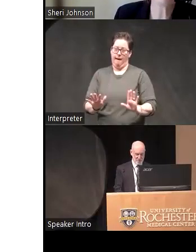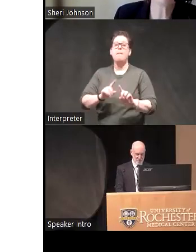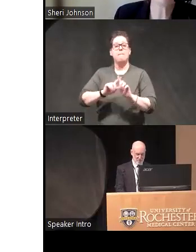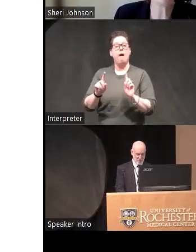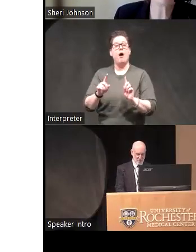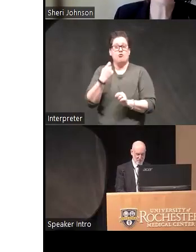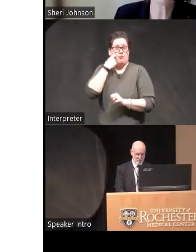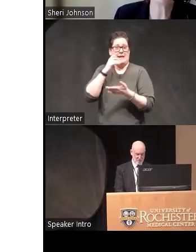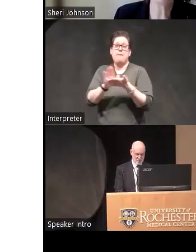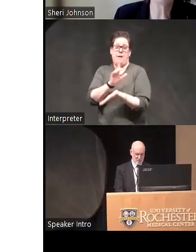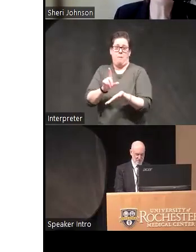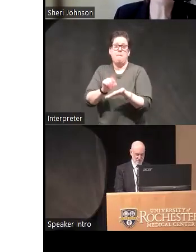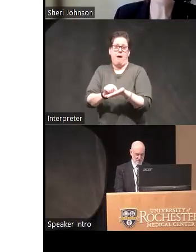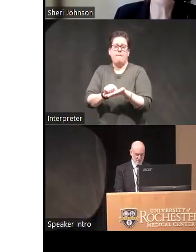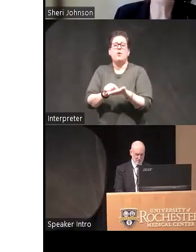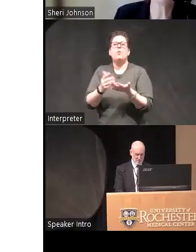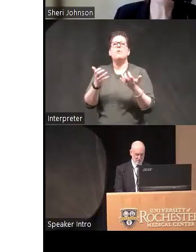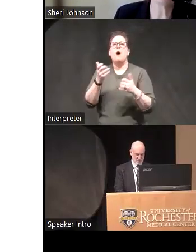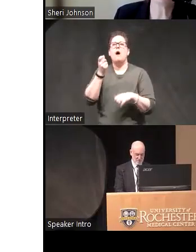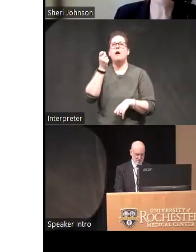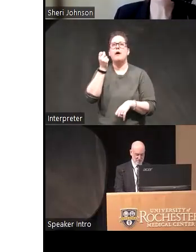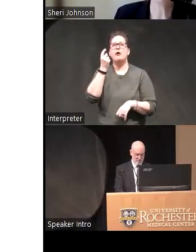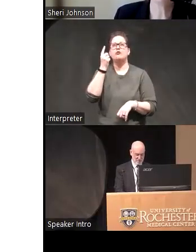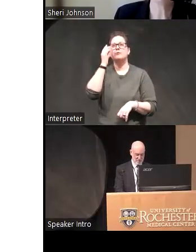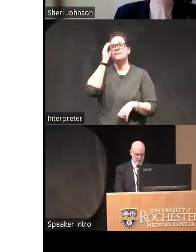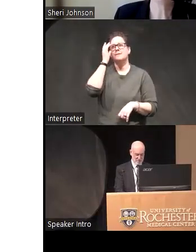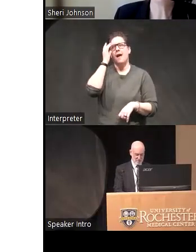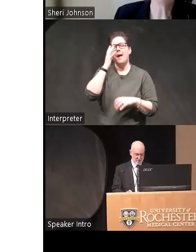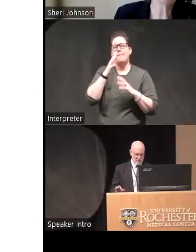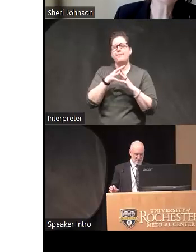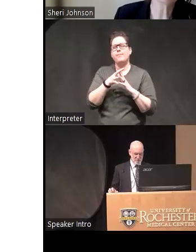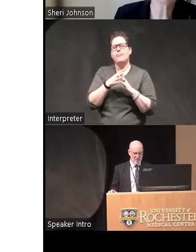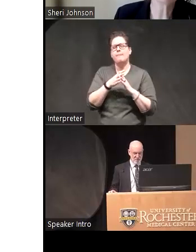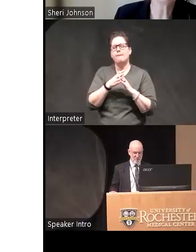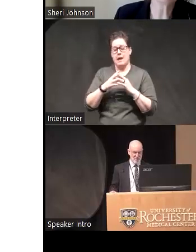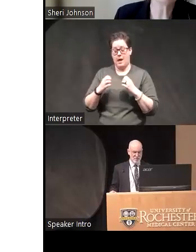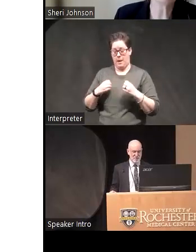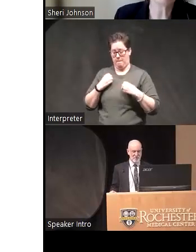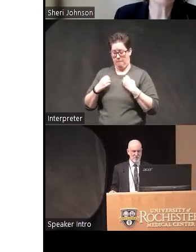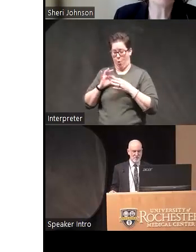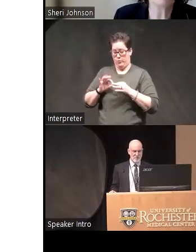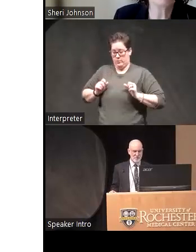very recently trying to understand the nature of does emotion related impulsivity relate to various